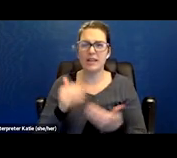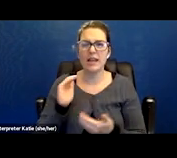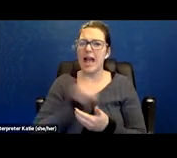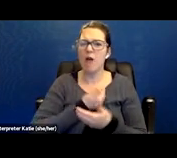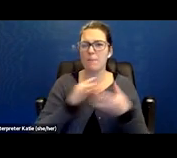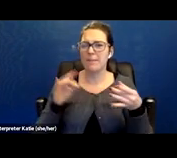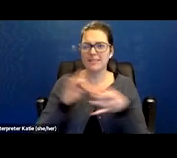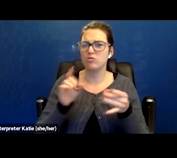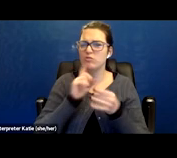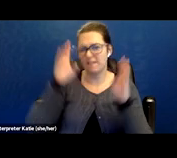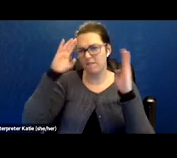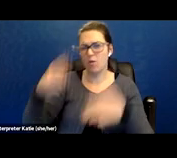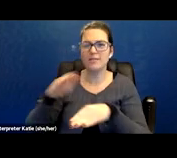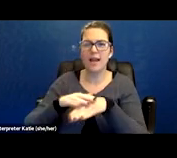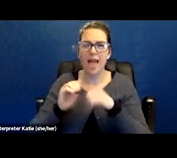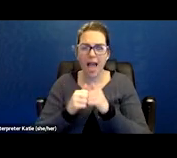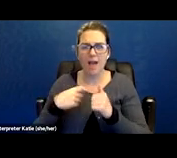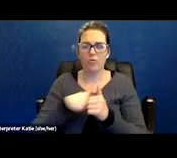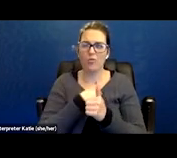and how we adjudicate in giving us guidance